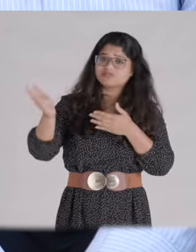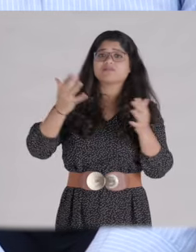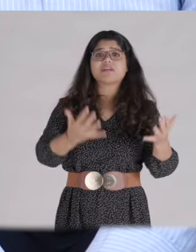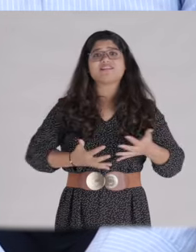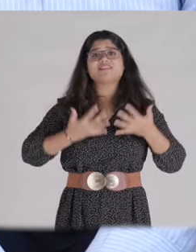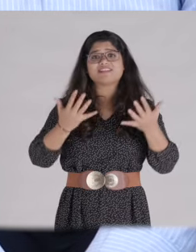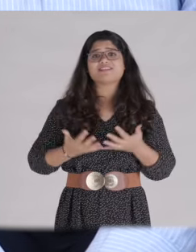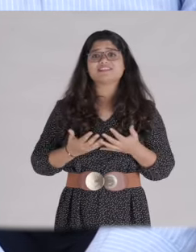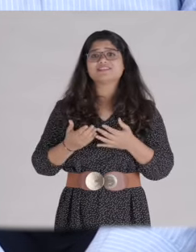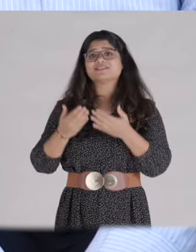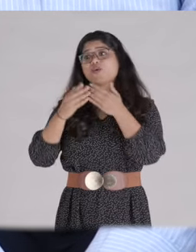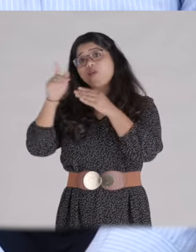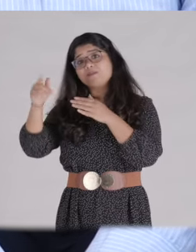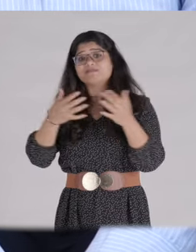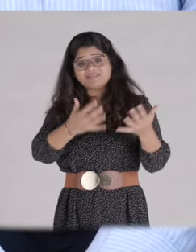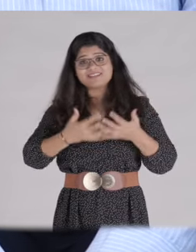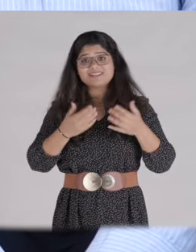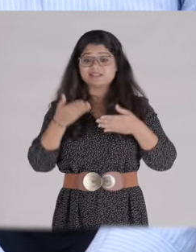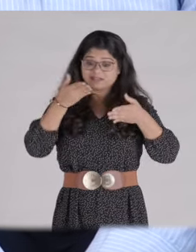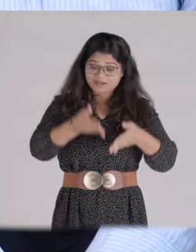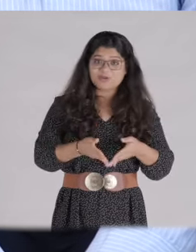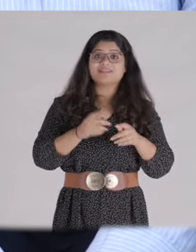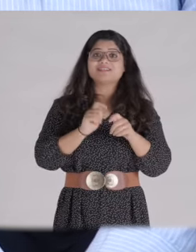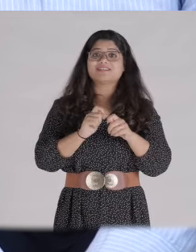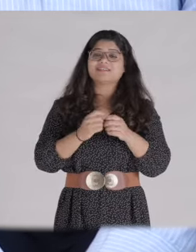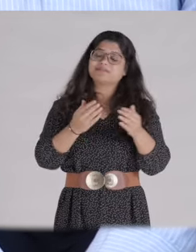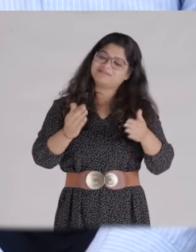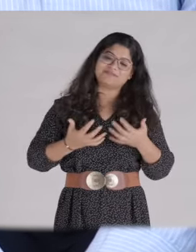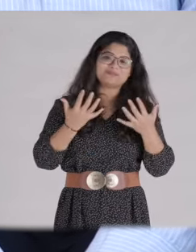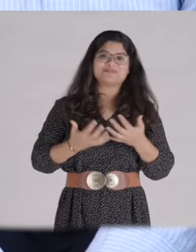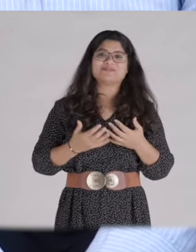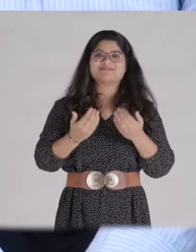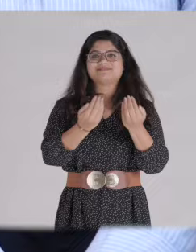And he is going to be here tomorrow. I have invited him, and he said that he will be there.